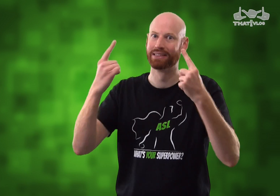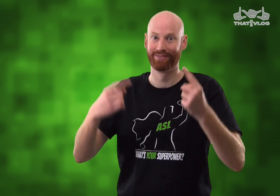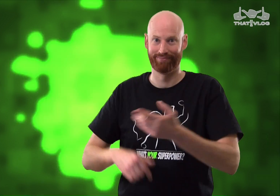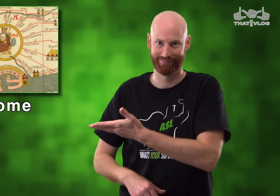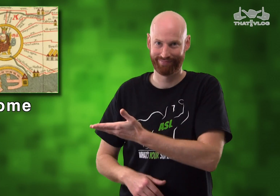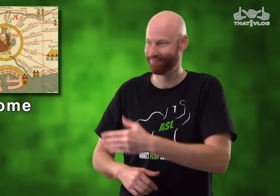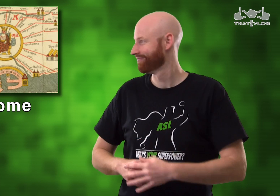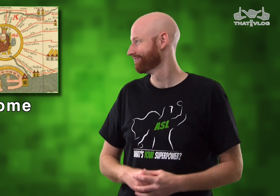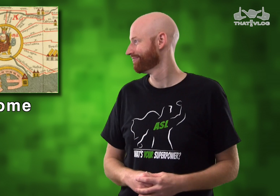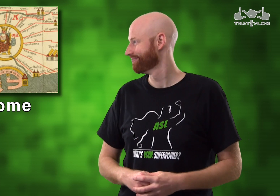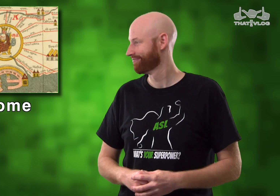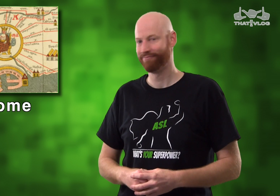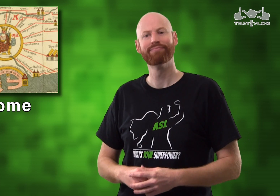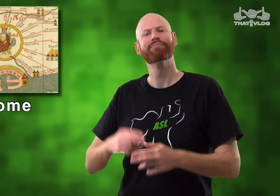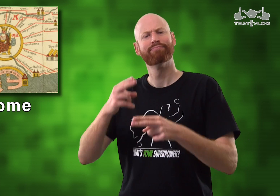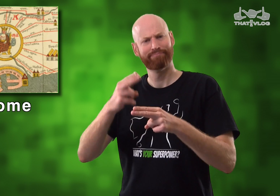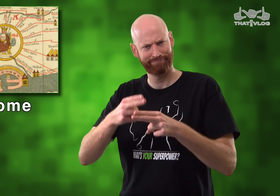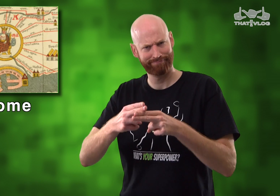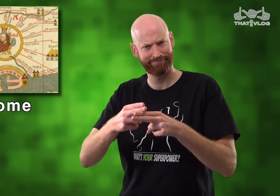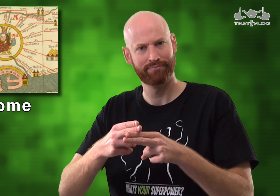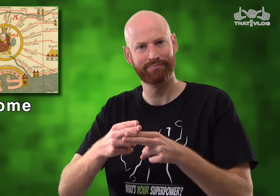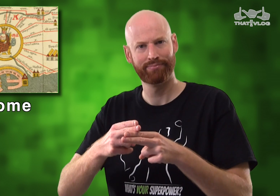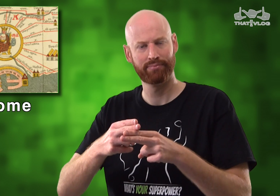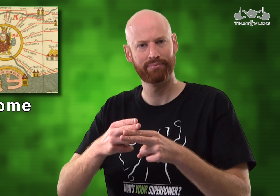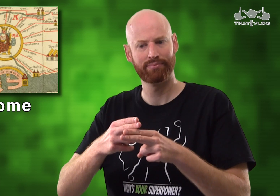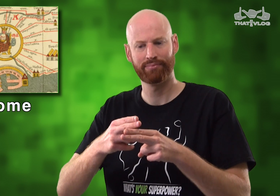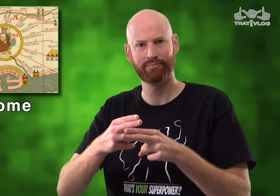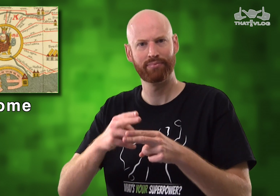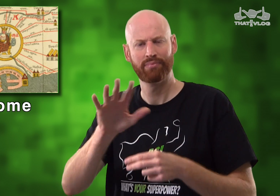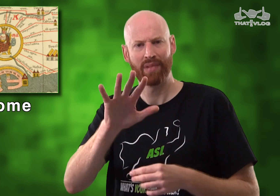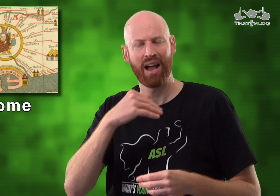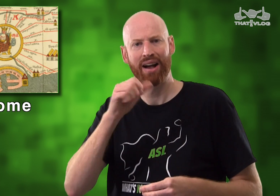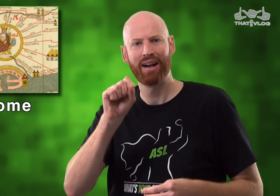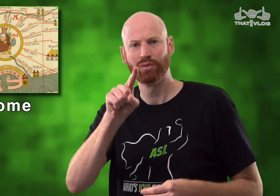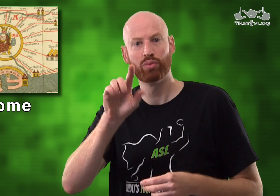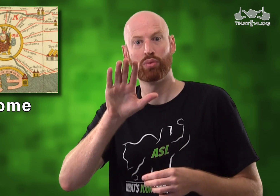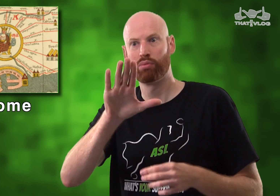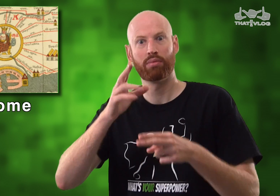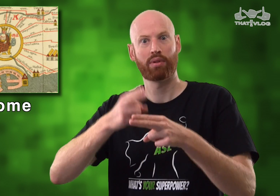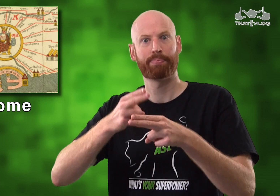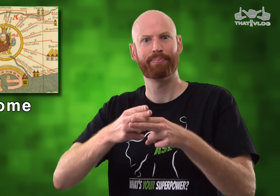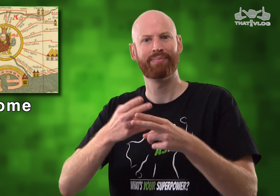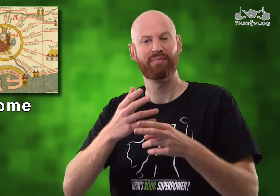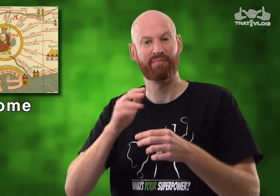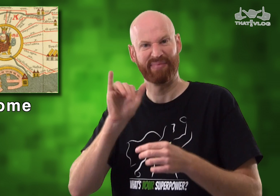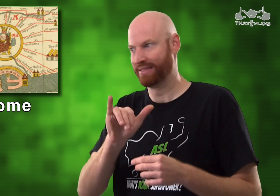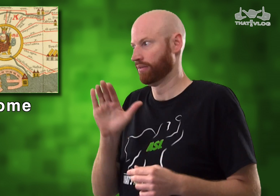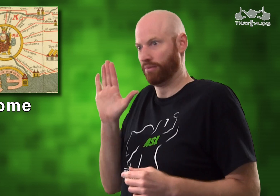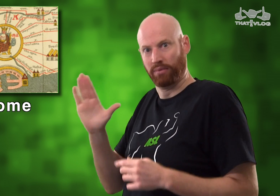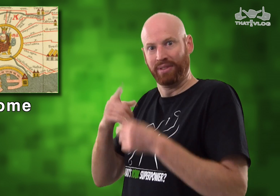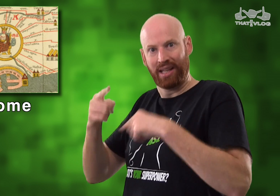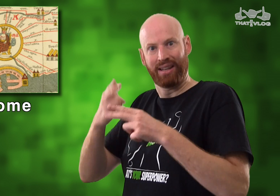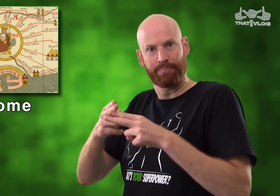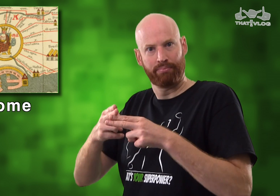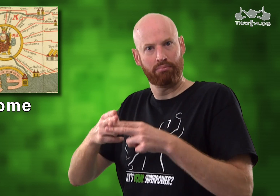Now for our next famous city: Rome! ... uh... No, I'm not asking, "What's your Rome," I mean... that's their